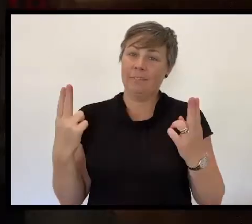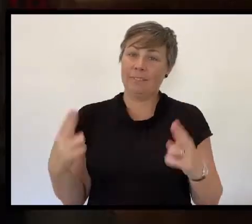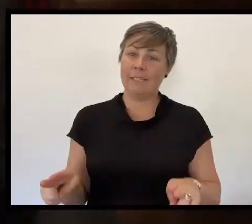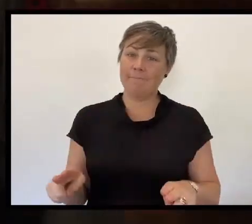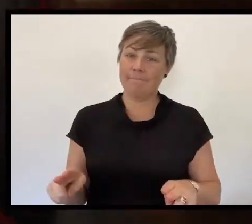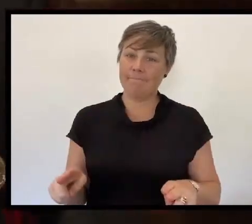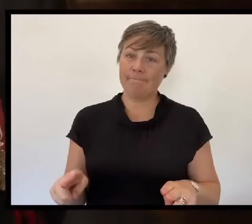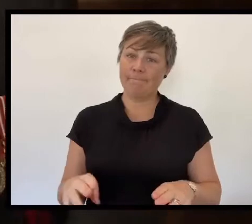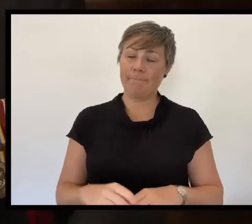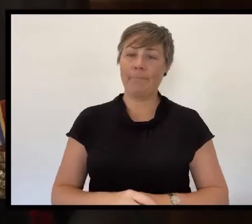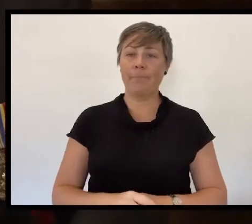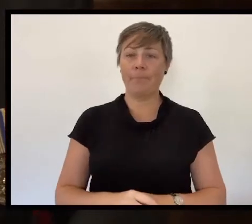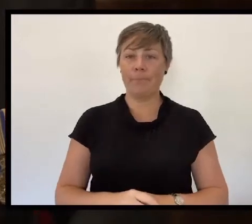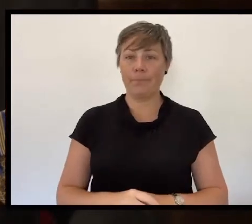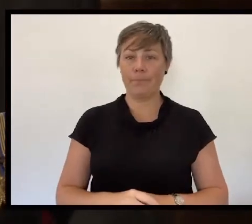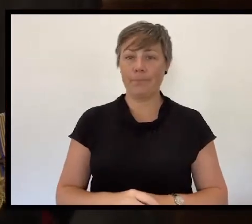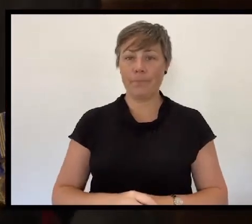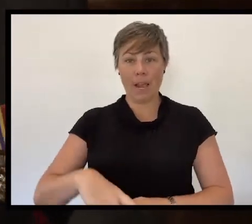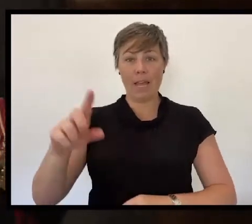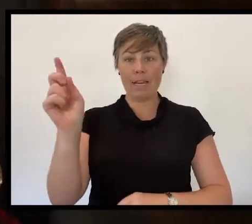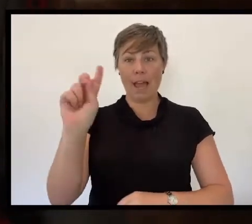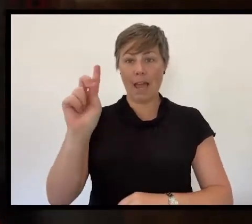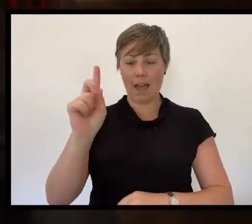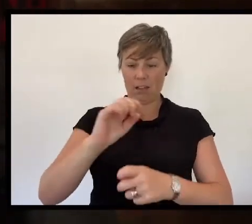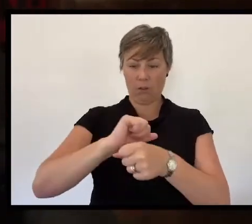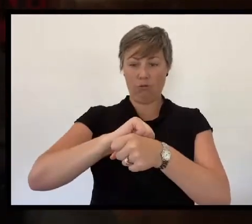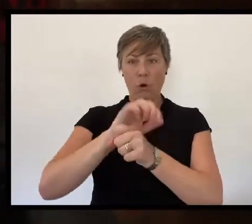In this time of Coronavirus (COVID-19),